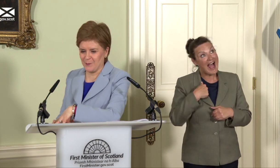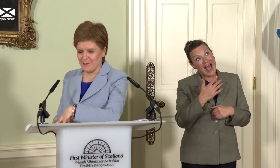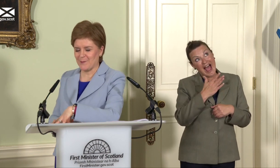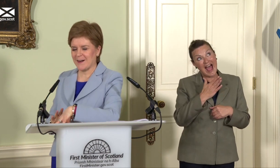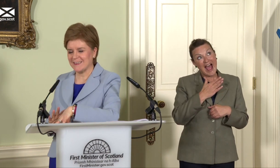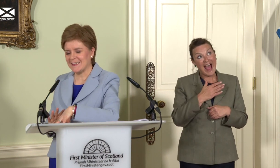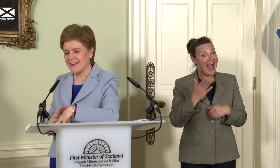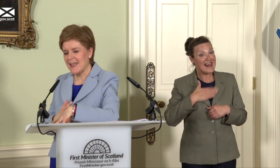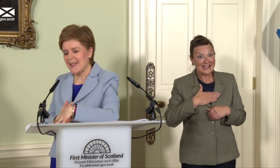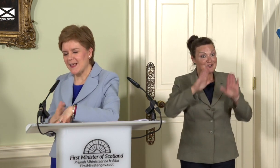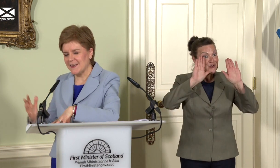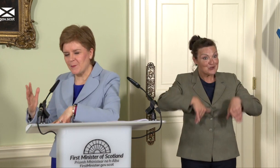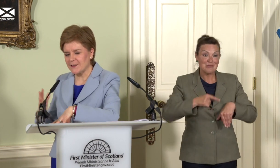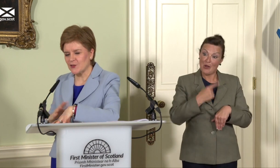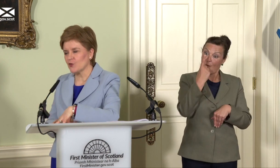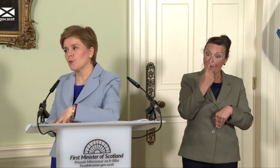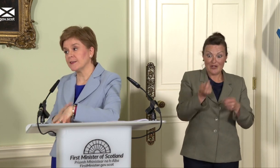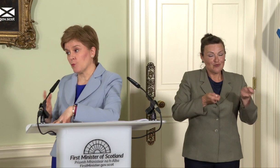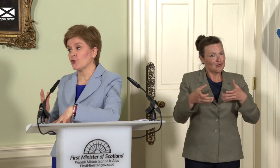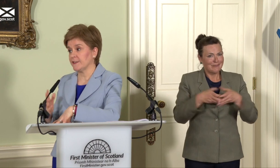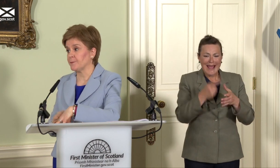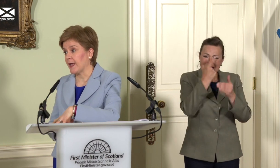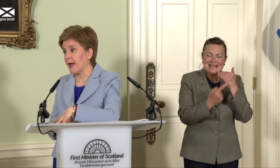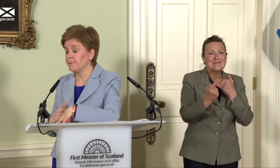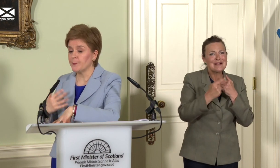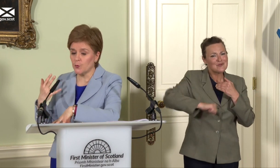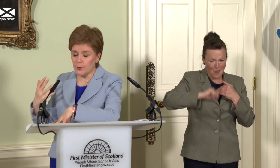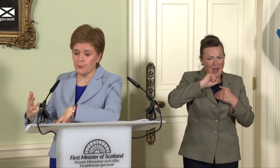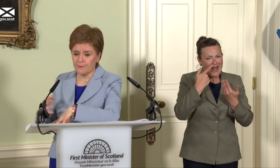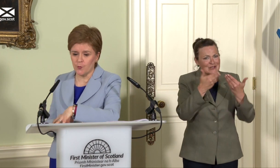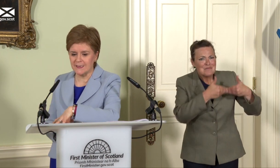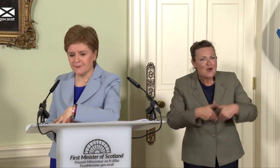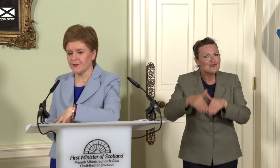a one party state. An independent Scotland will be a democracy. And people will put forward different